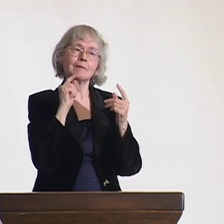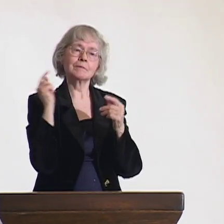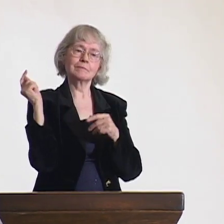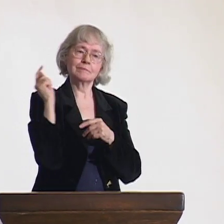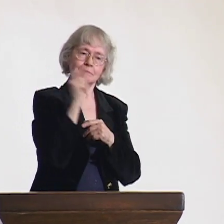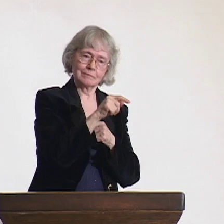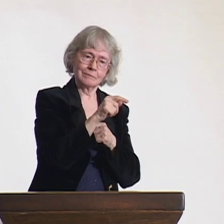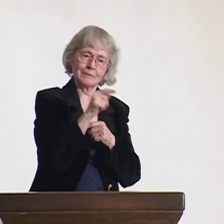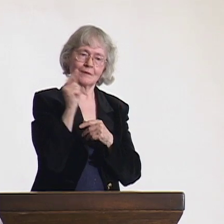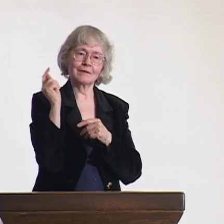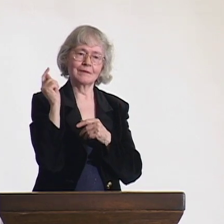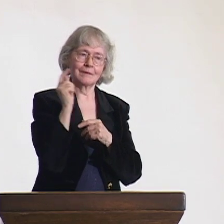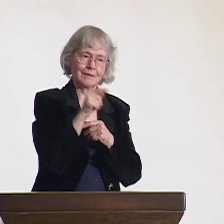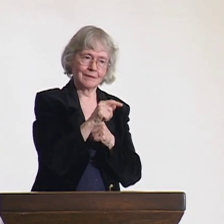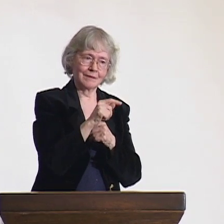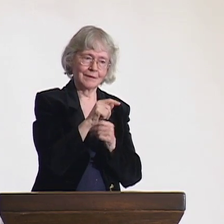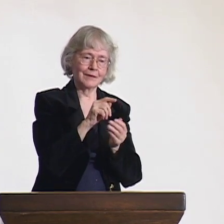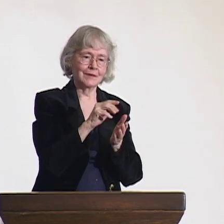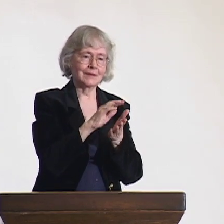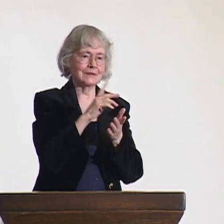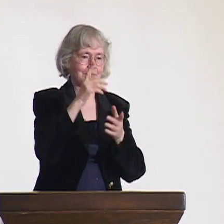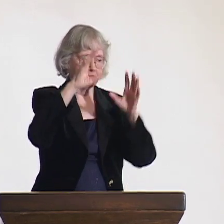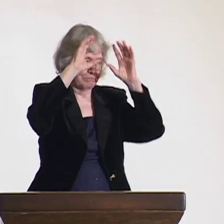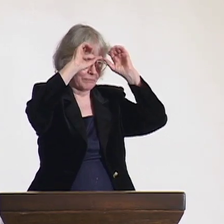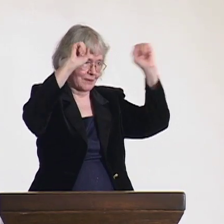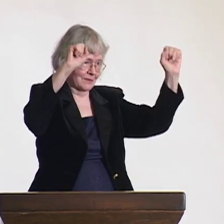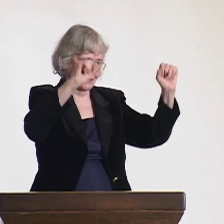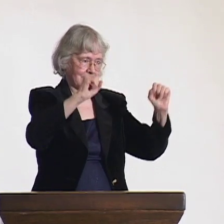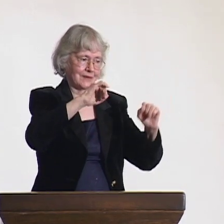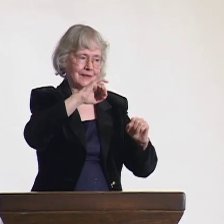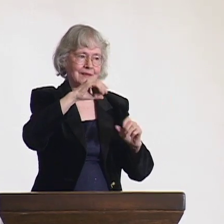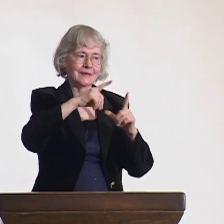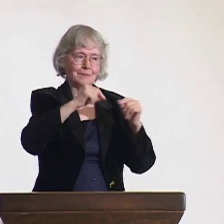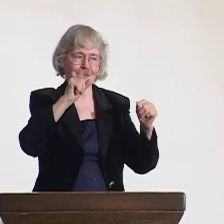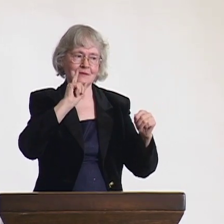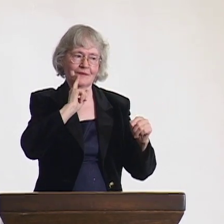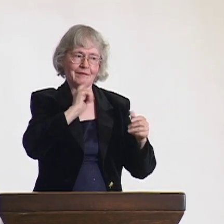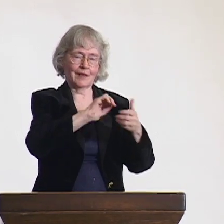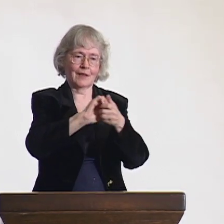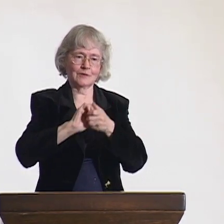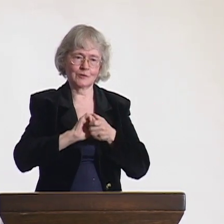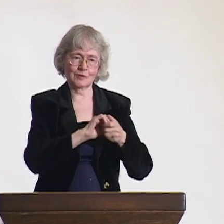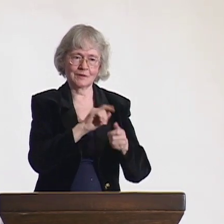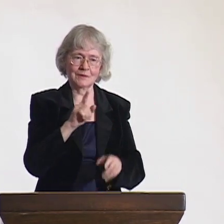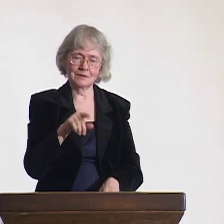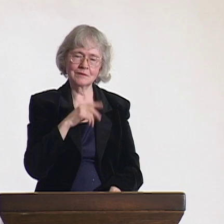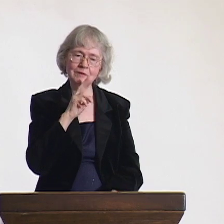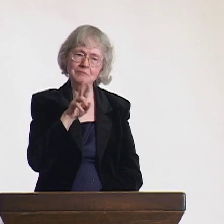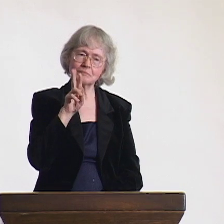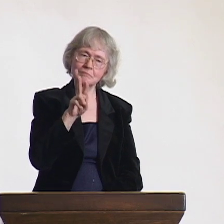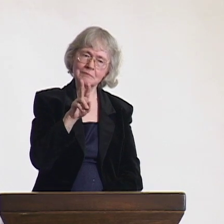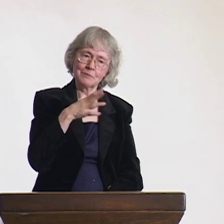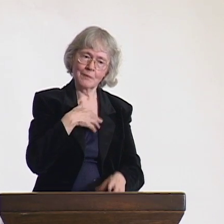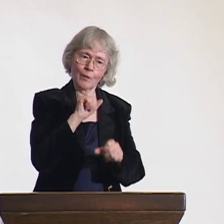As time went on, I visited Japan more often, and then the president of the Japanese Federation of the Deaf